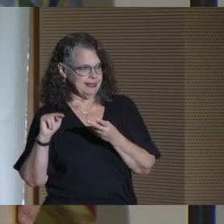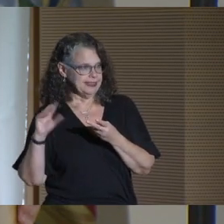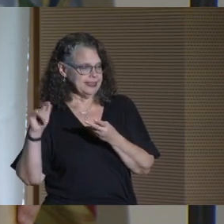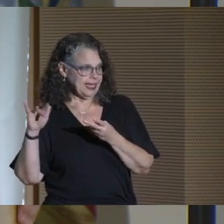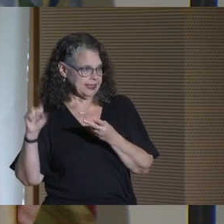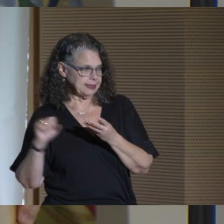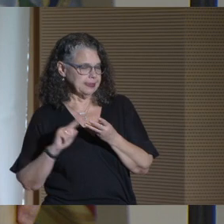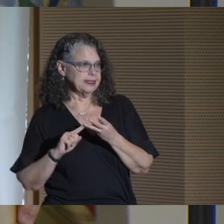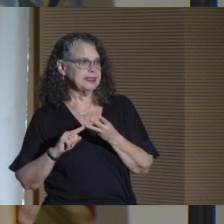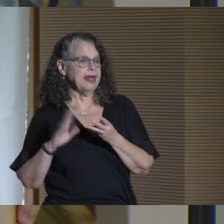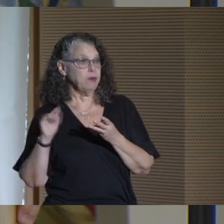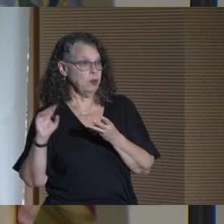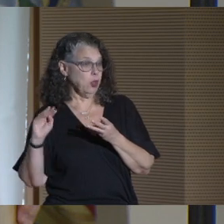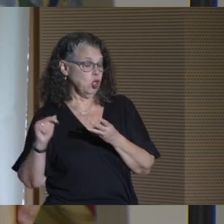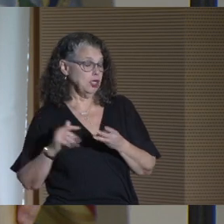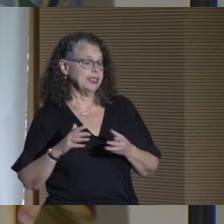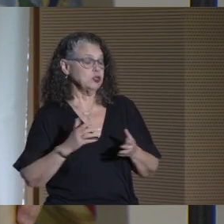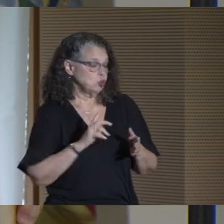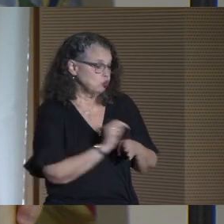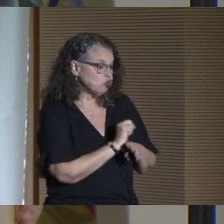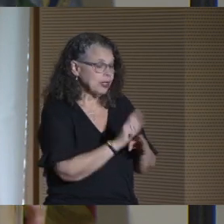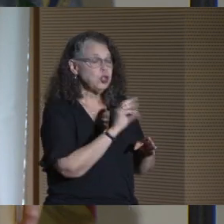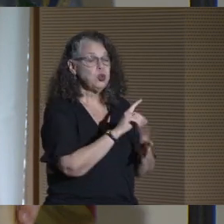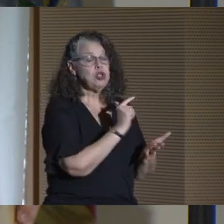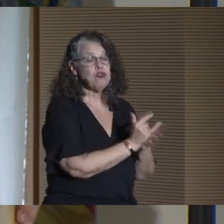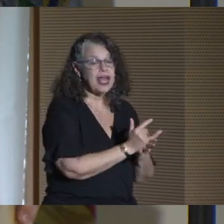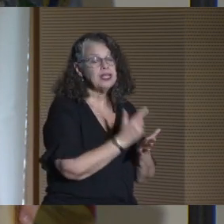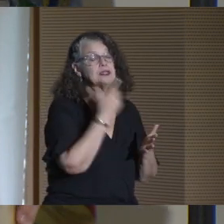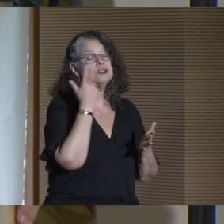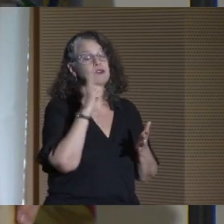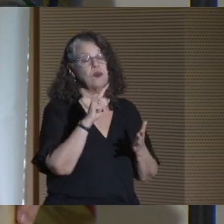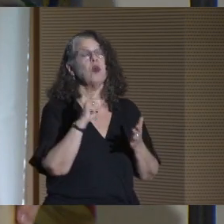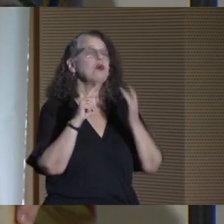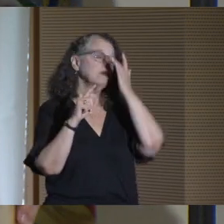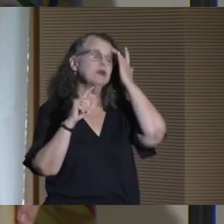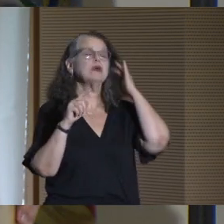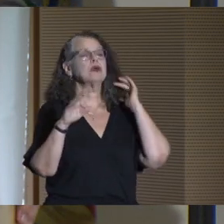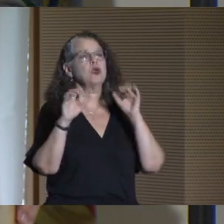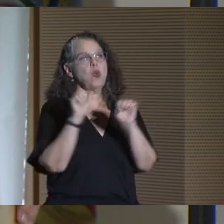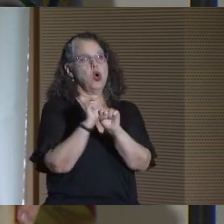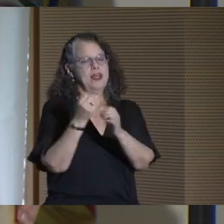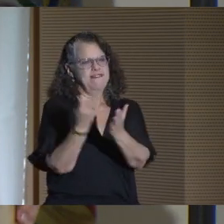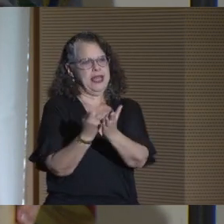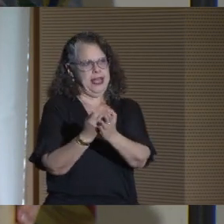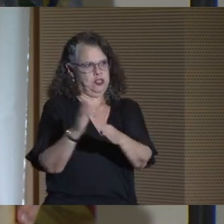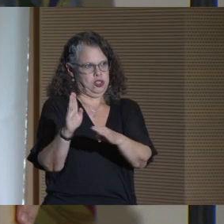CUNY students for careers in the financial industry. Centerbridge, a global investment firm,